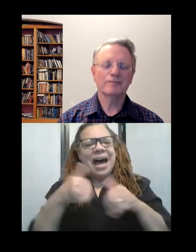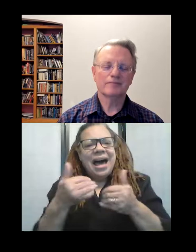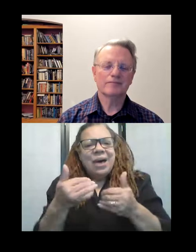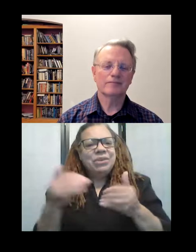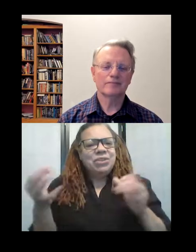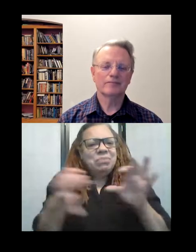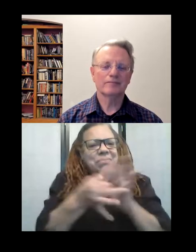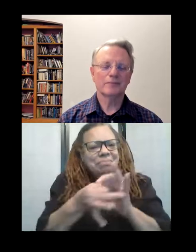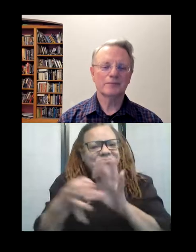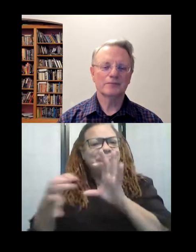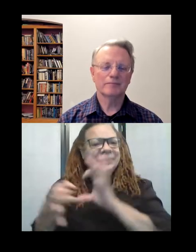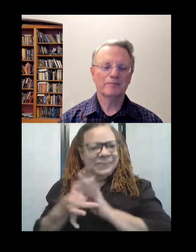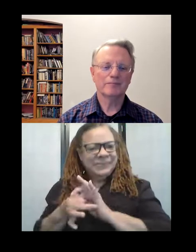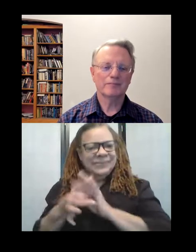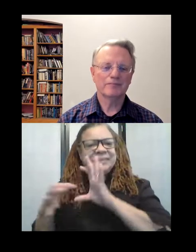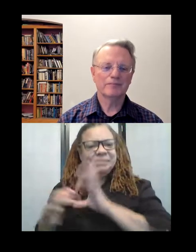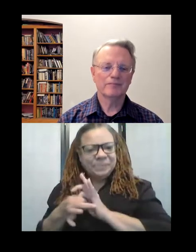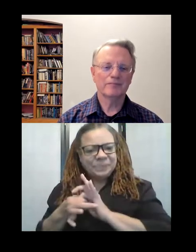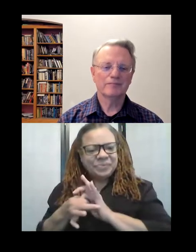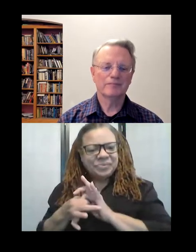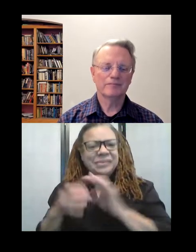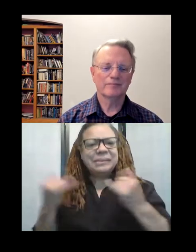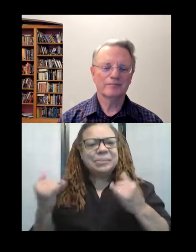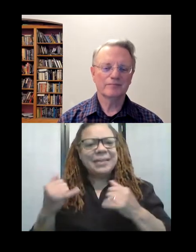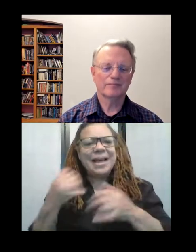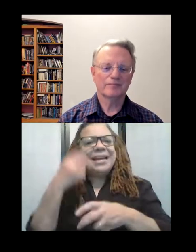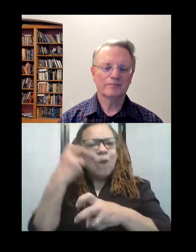because you, for, so hard to to trace yourself when you lay down!